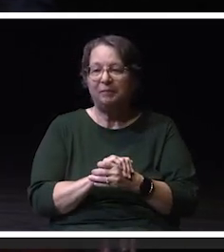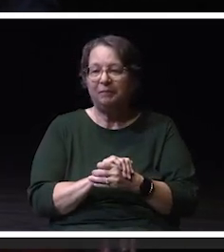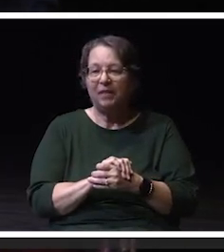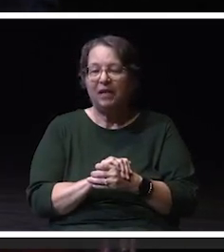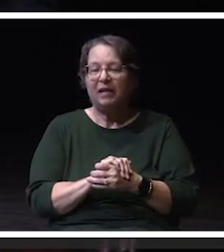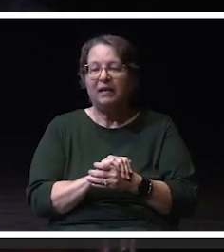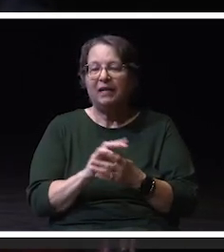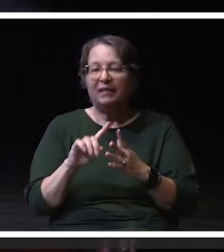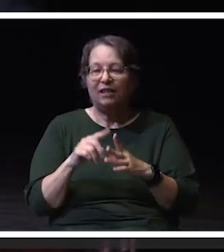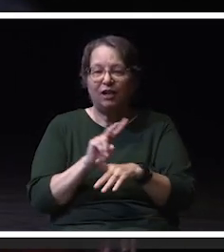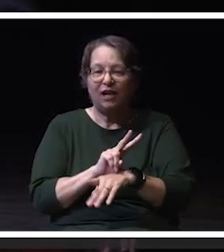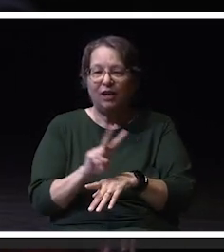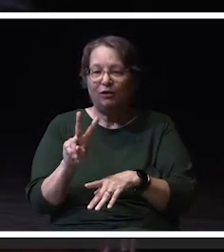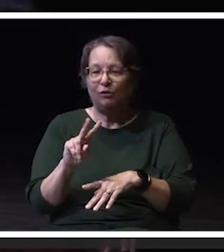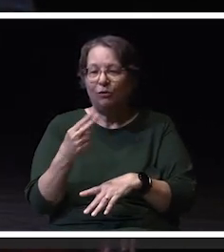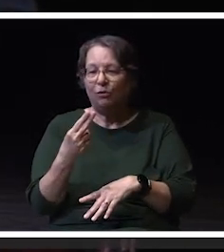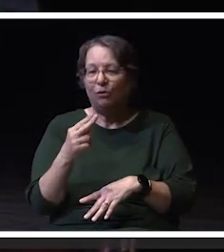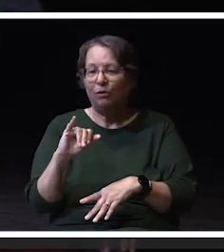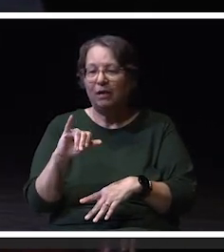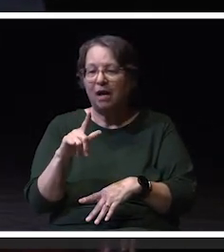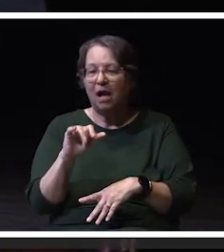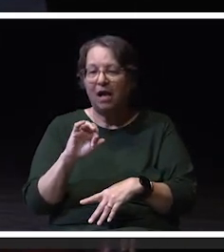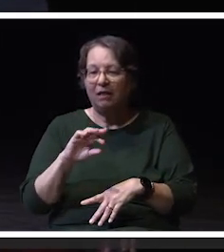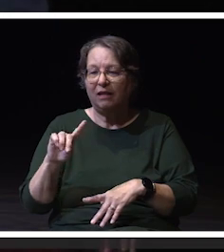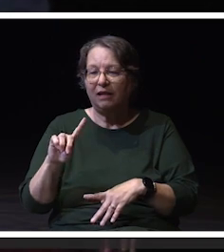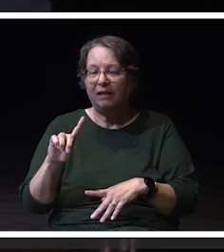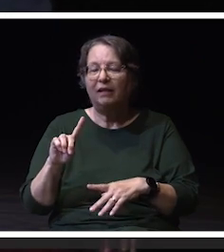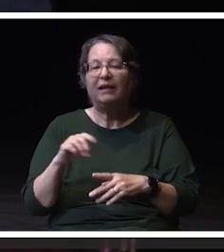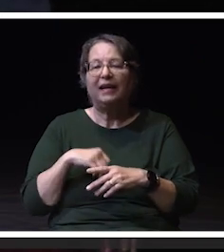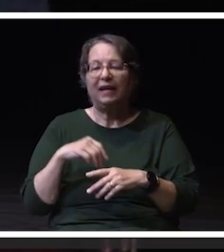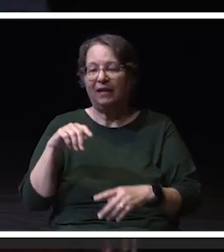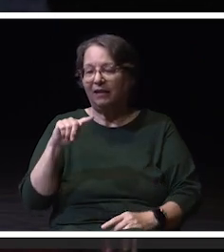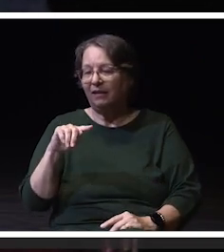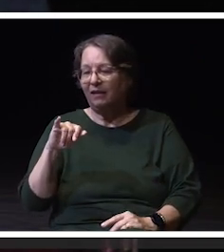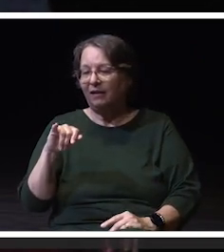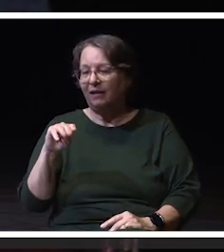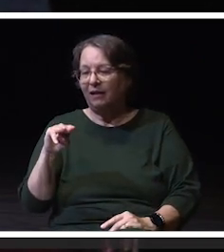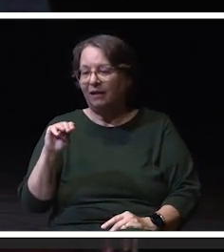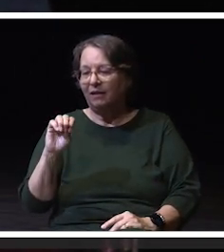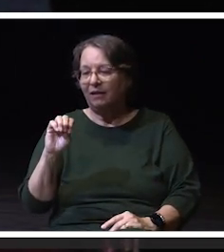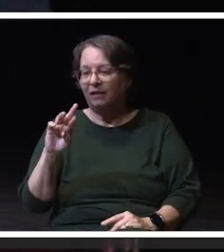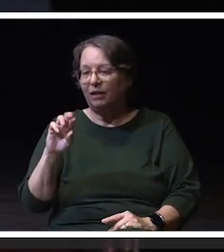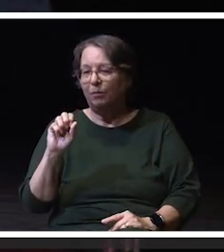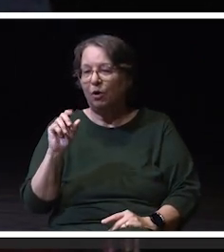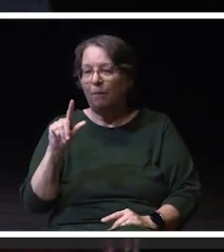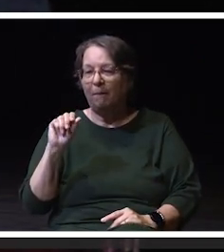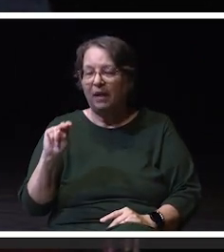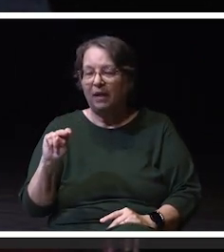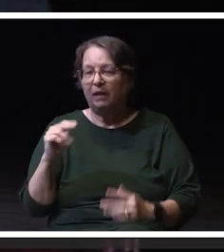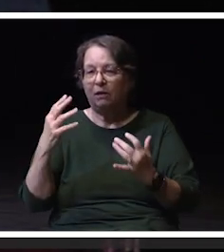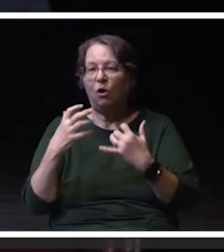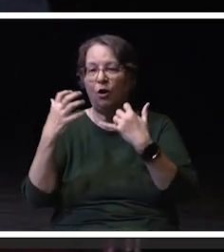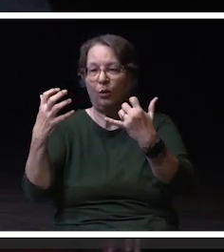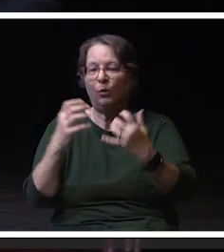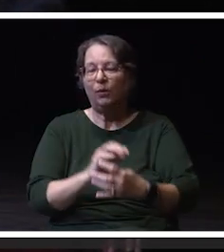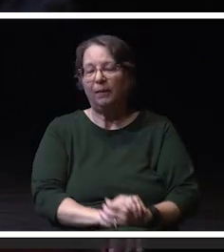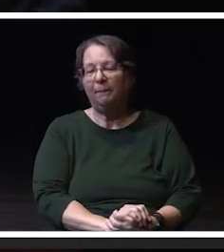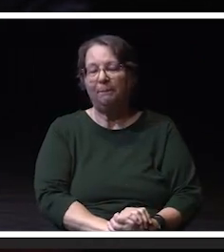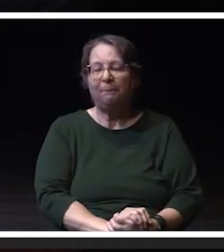in Hyland Hall's Timmerman Auditorium. The updates that I have shared